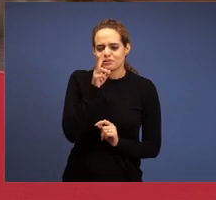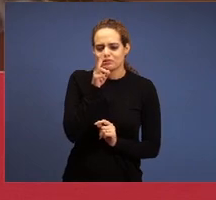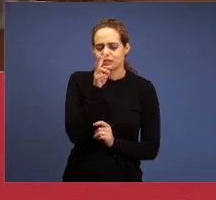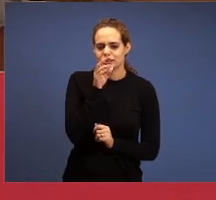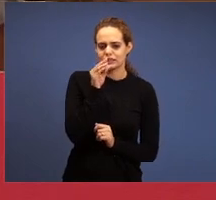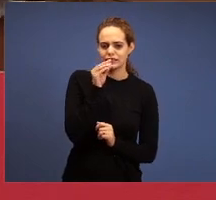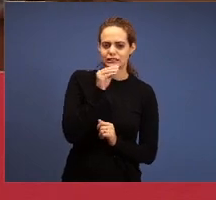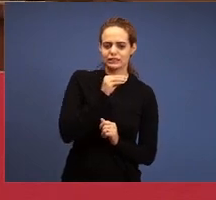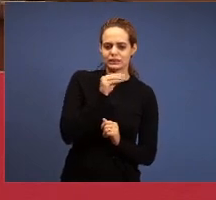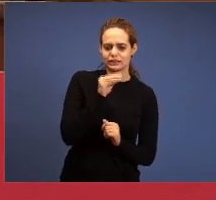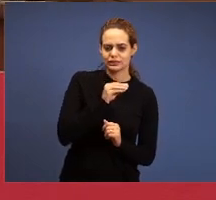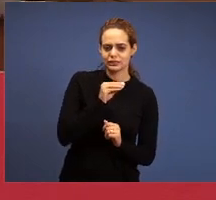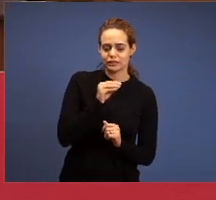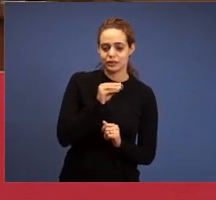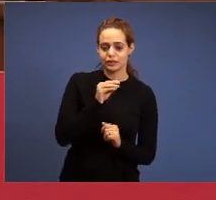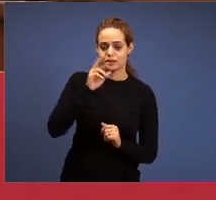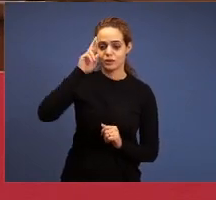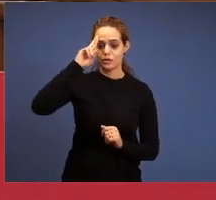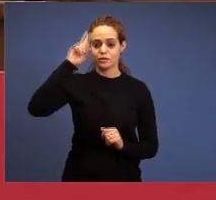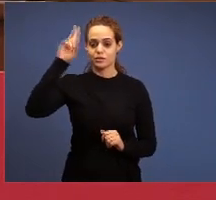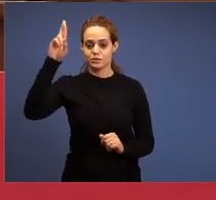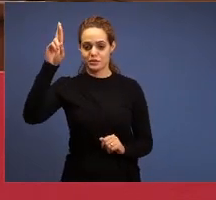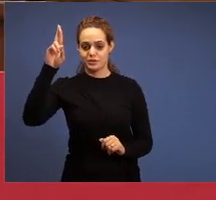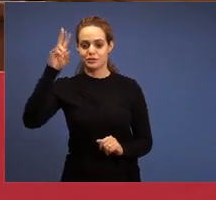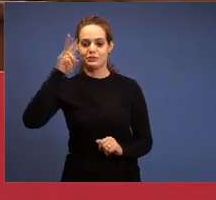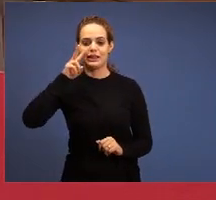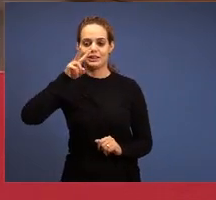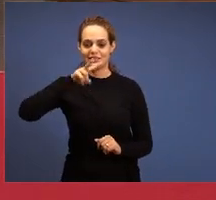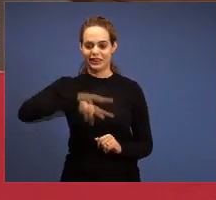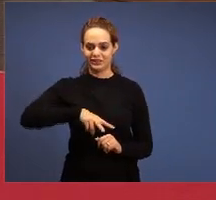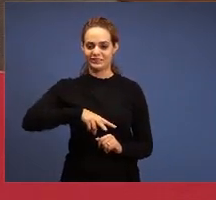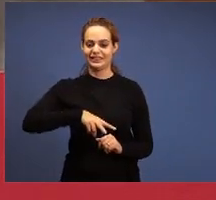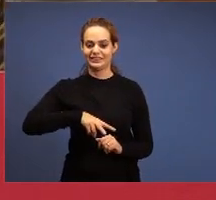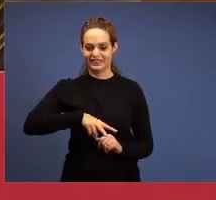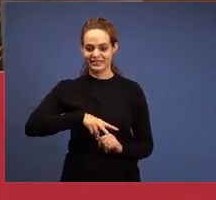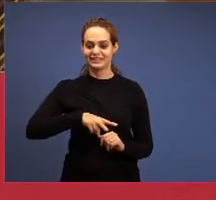there was a faithful people, because the pressure of